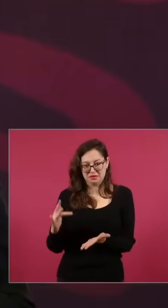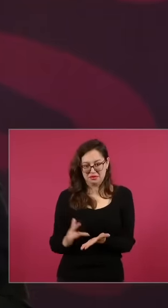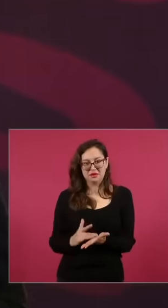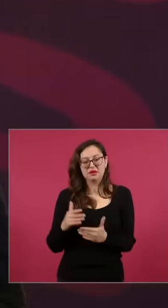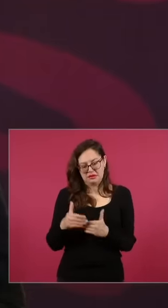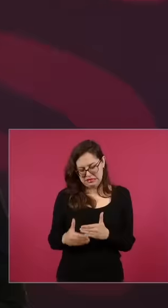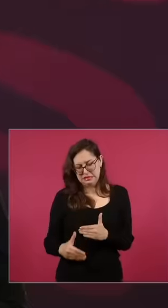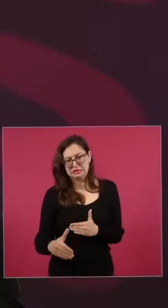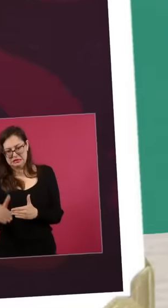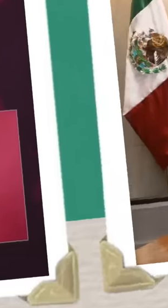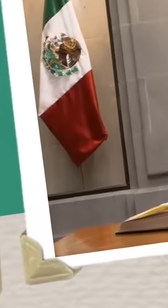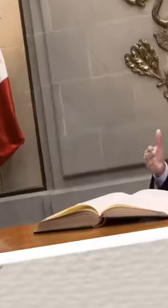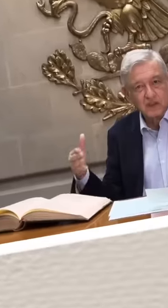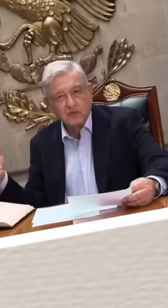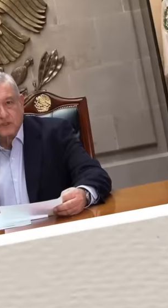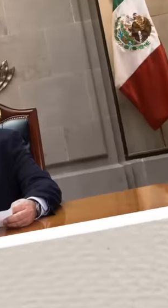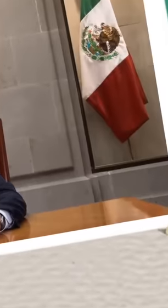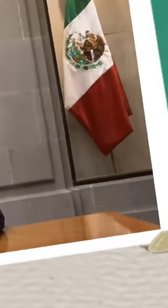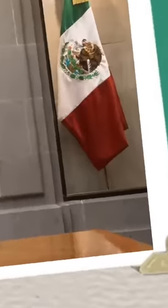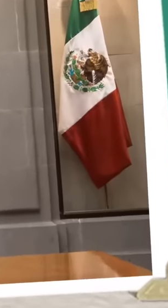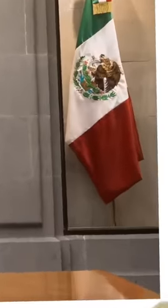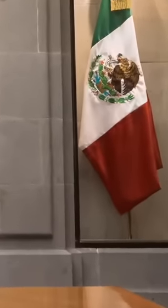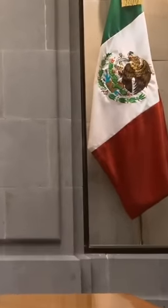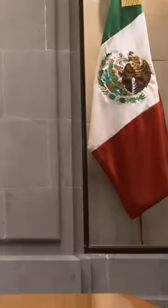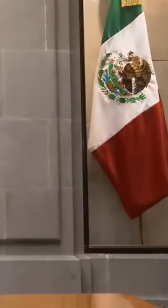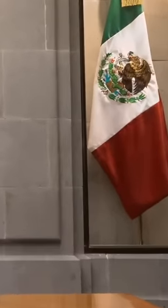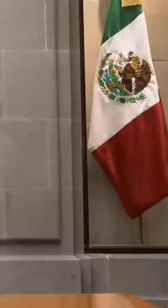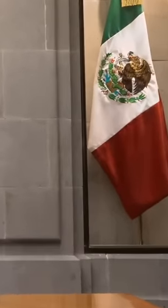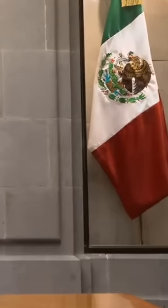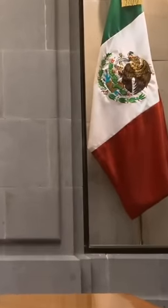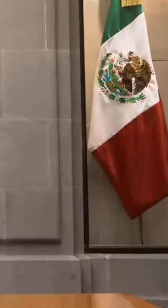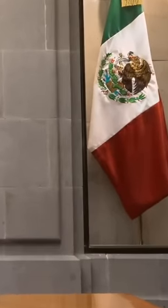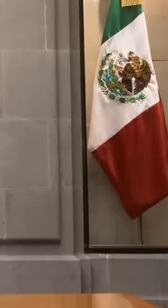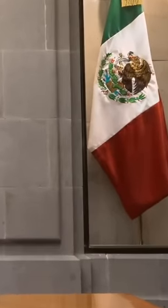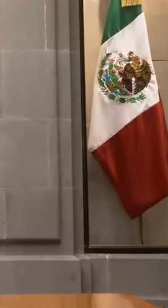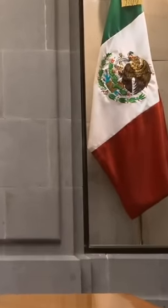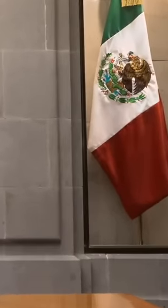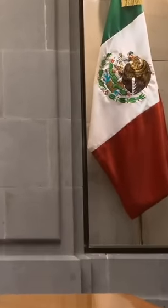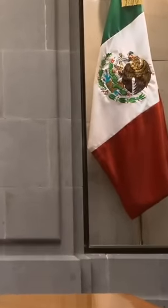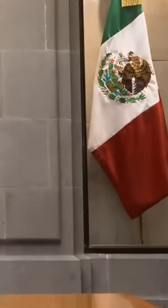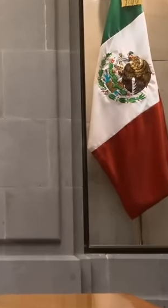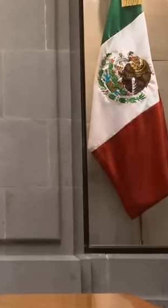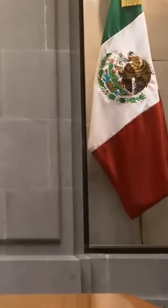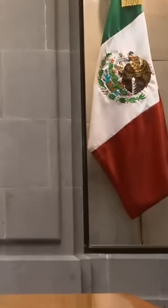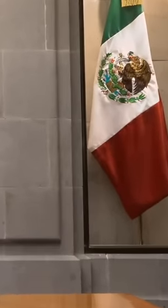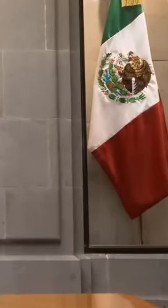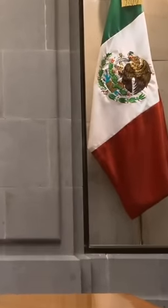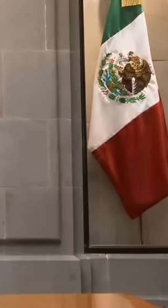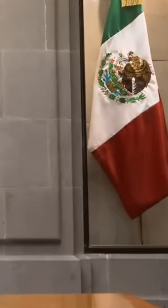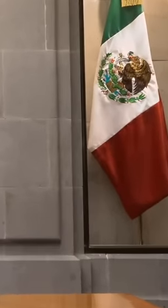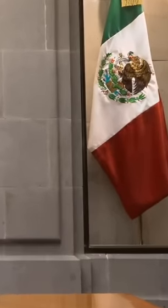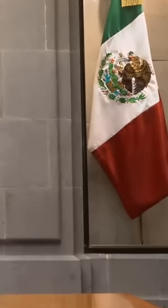is happening, all the families are just a few days away from the end of President